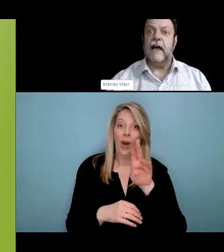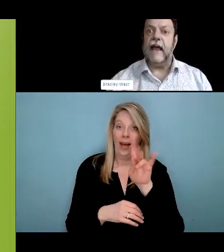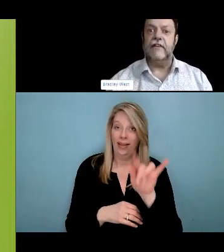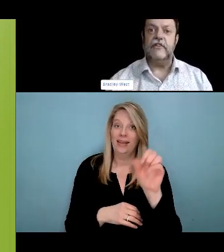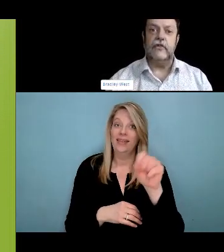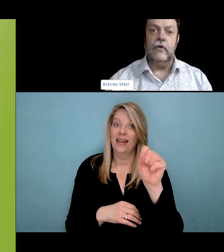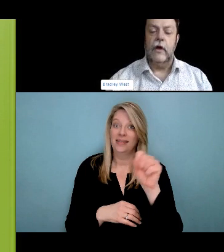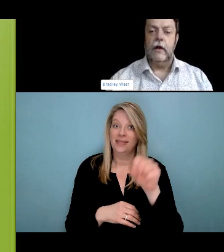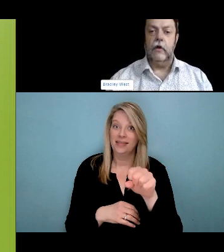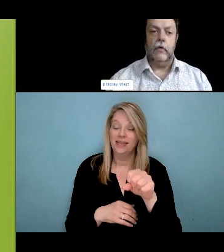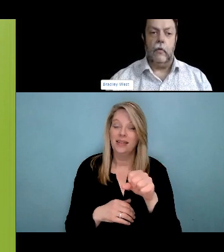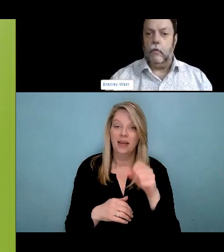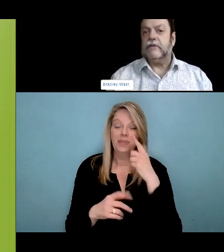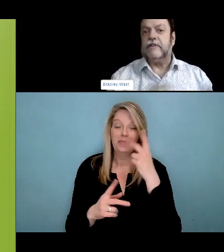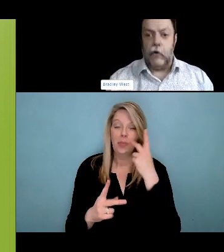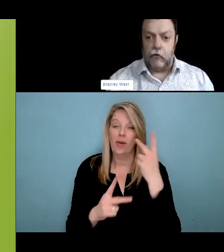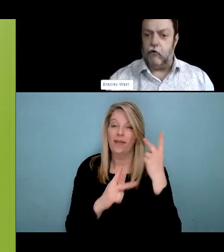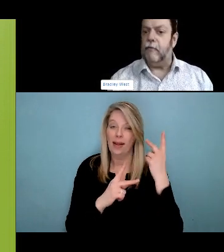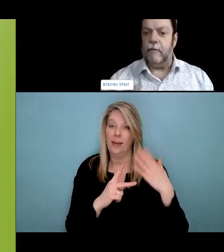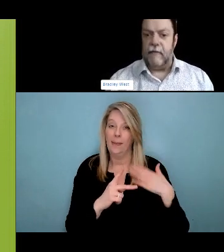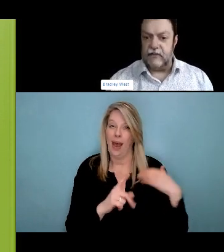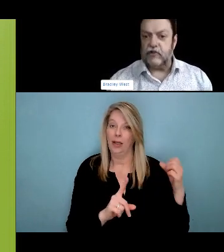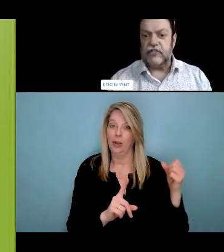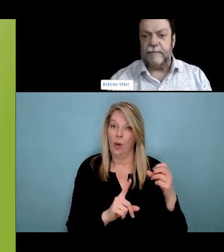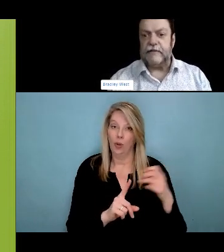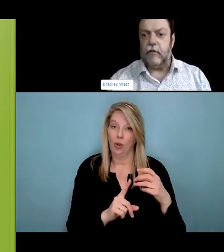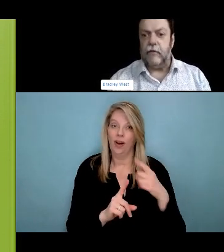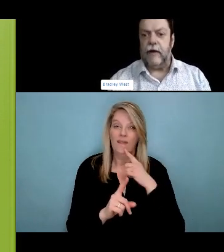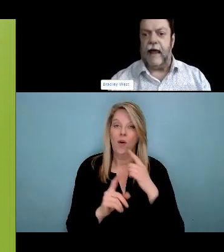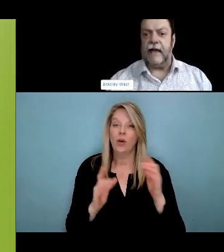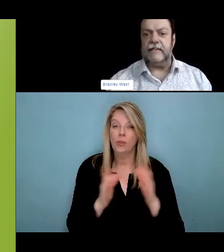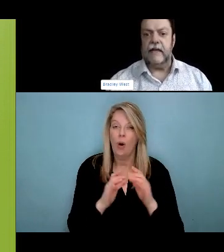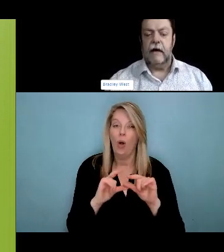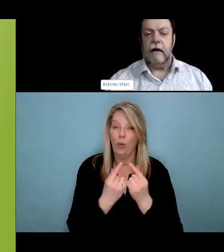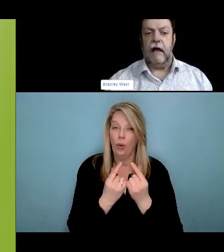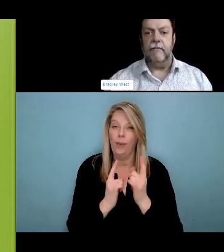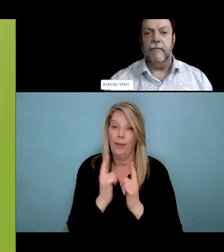from other cities. Or you know other levels of government where We're moving towards more